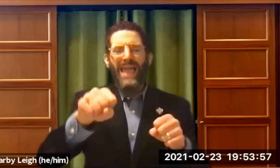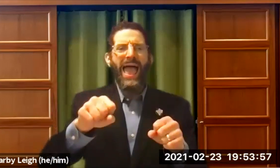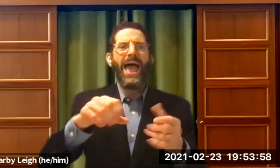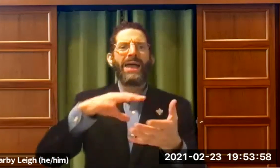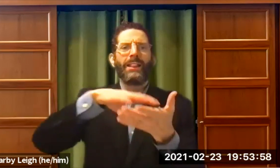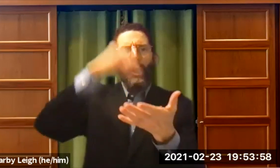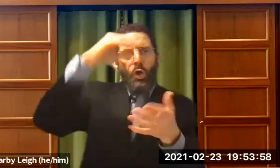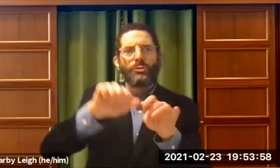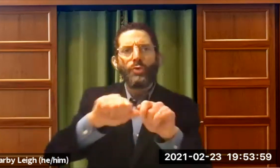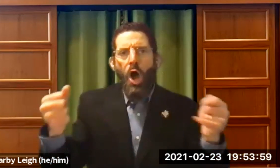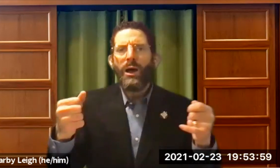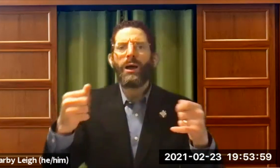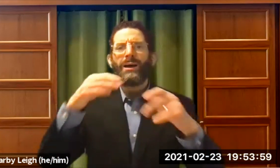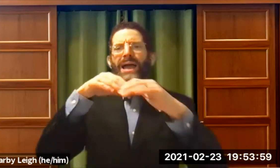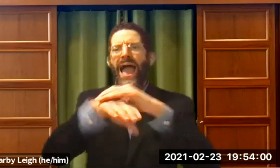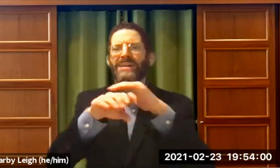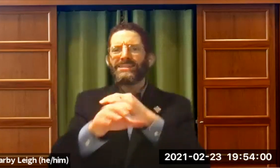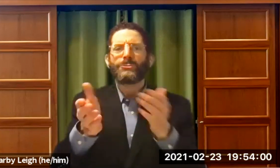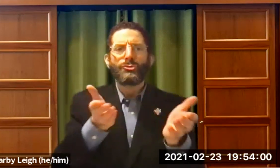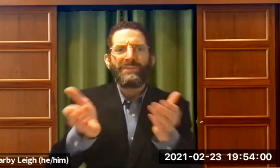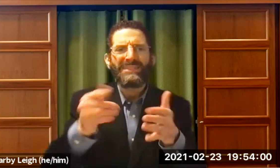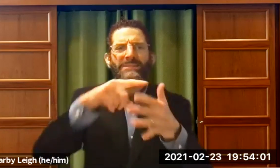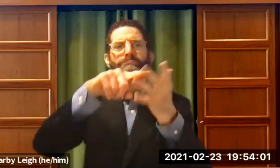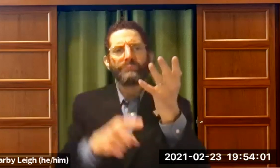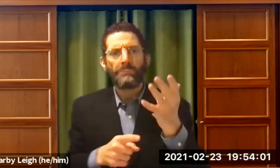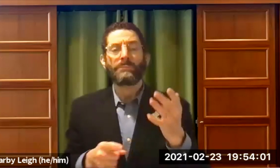synagogues will do what they can to enable you to learn Torah, give you